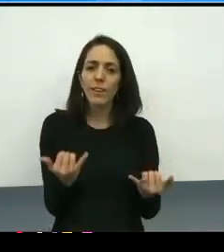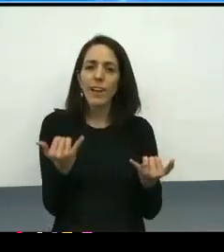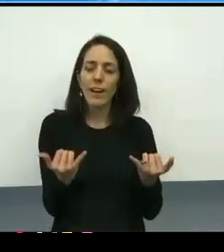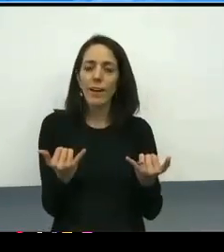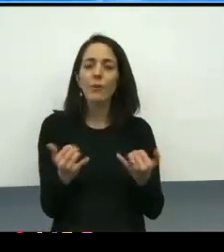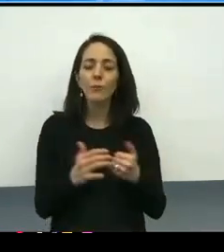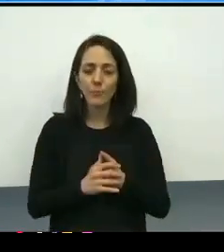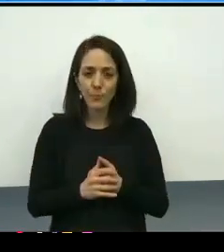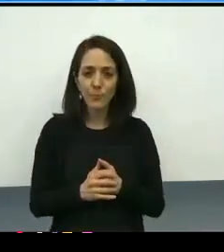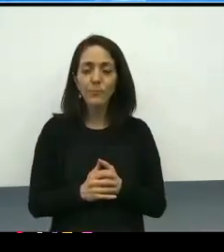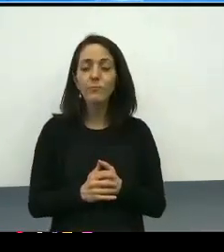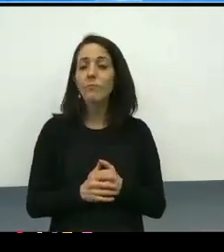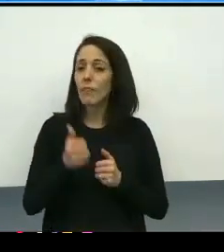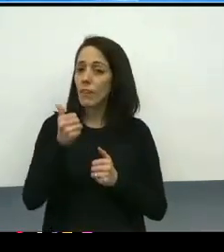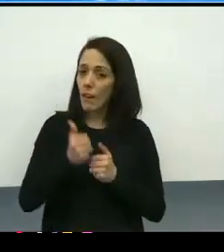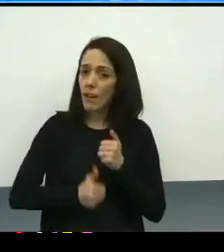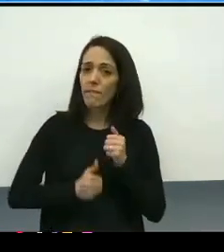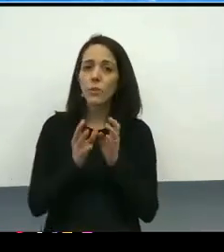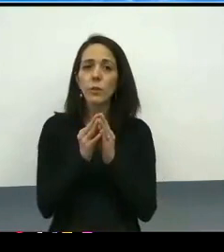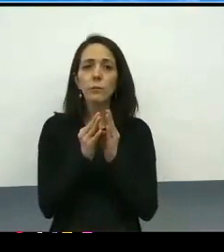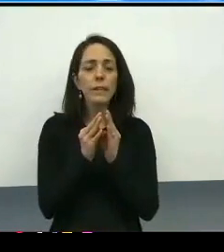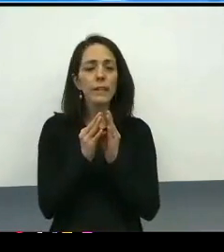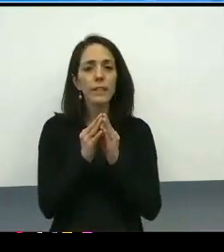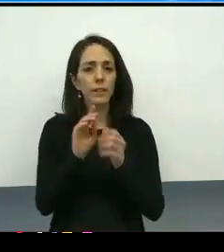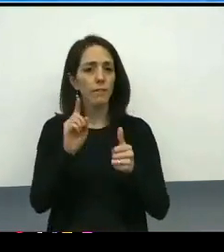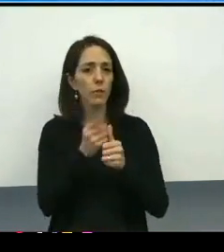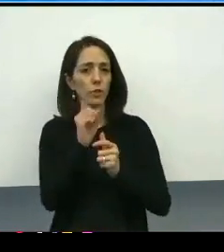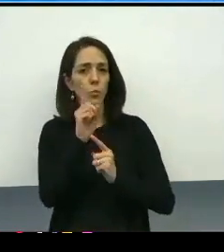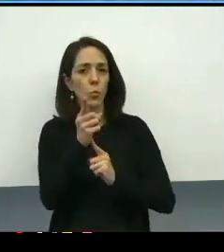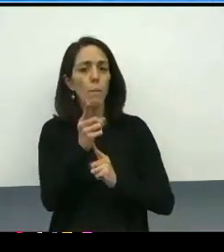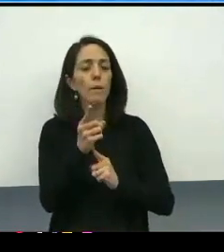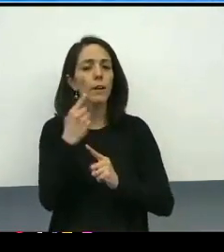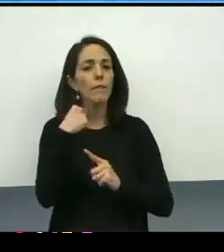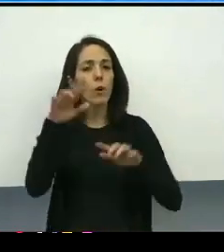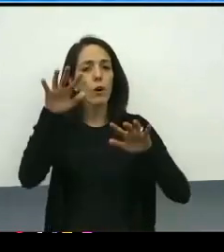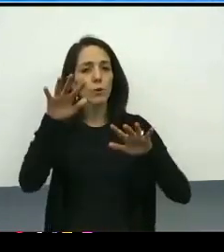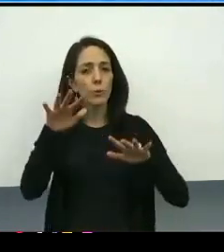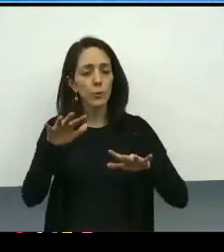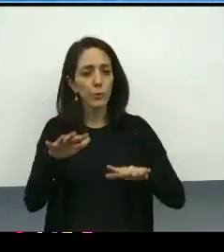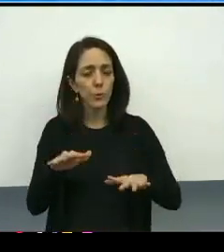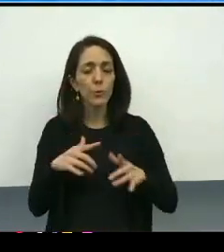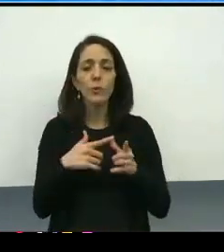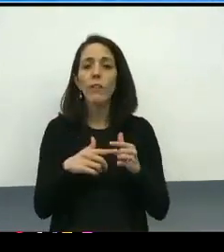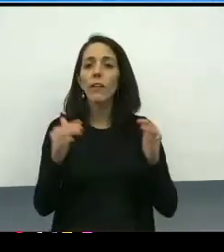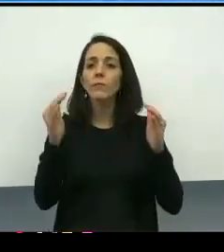So we do that every meeting without fail, we have community agreements that have been defined,